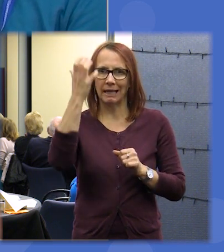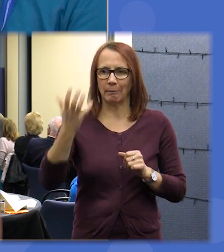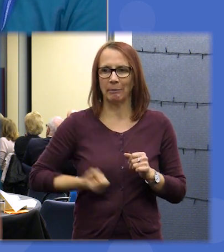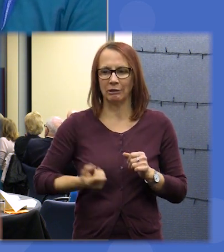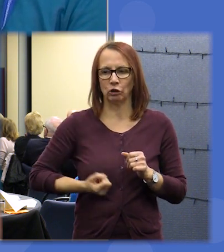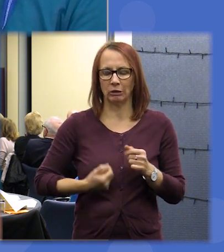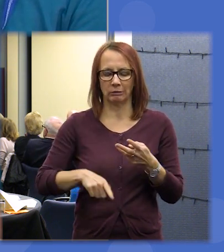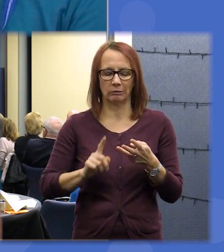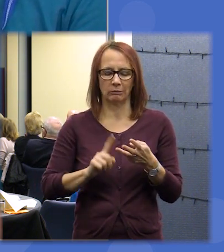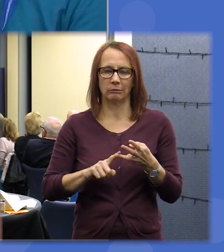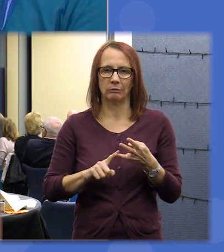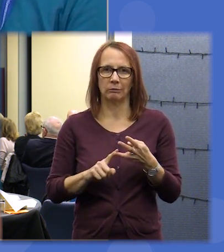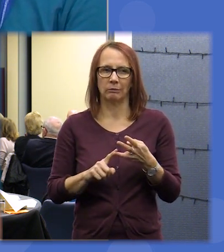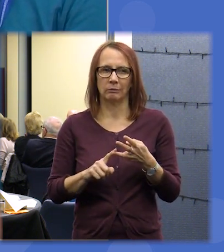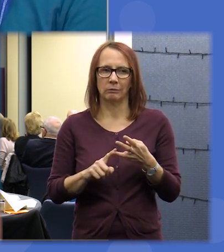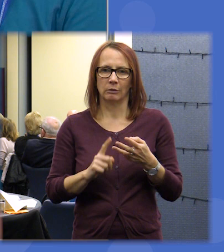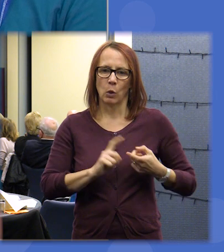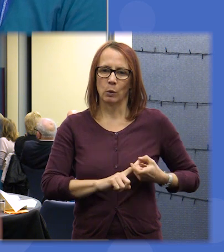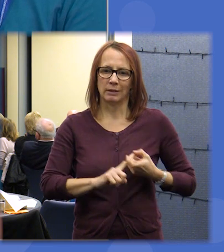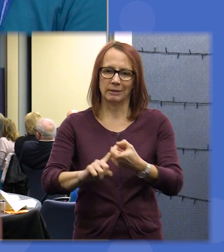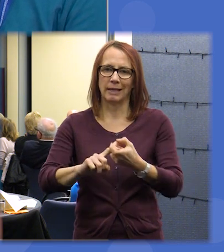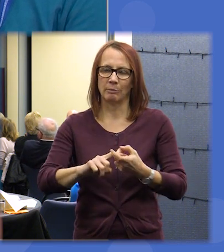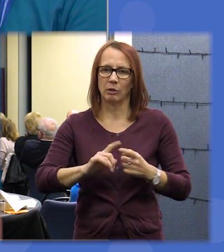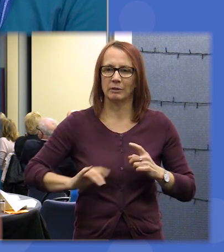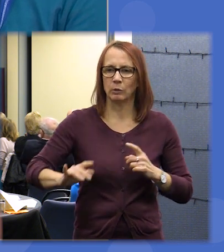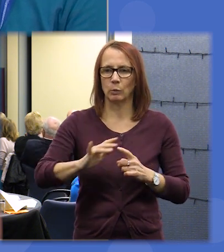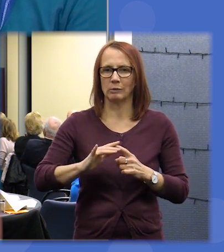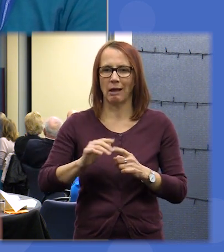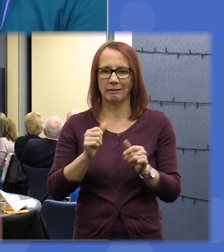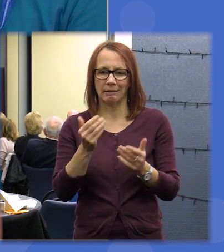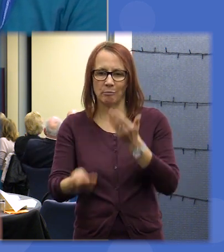three was to be a sustainable society where we can balance our environmental